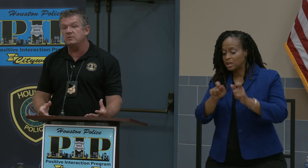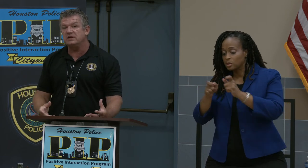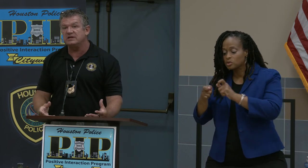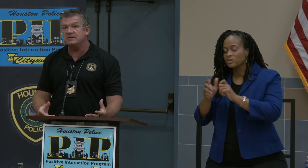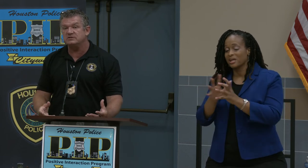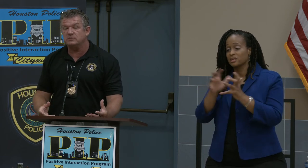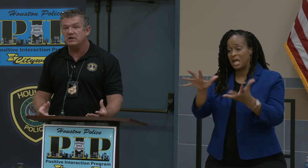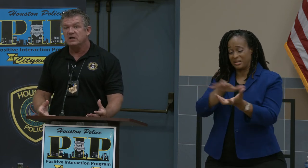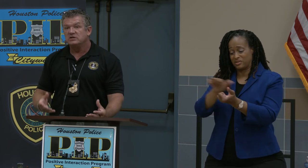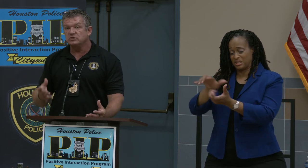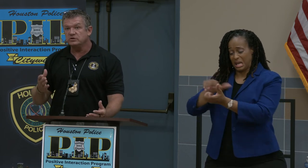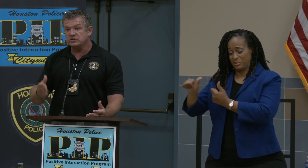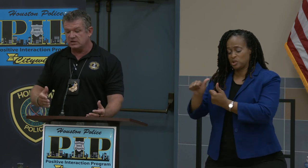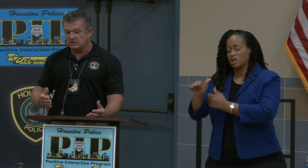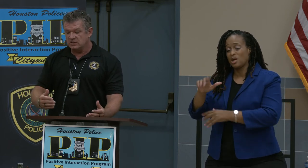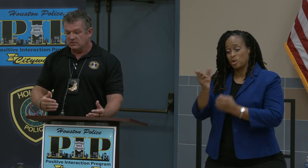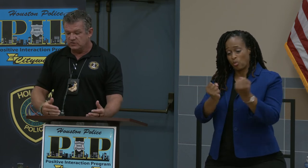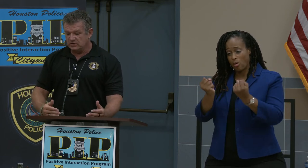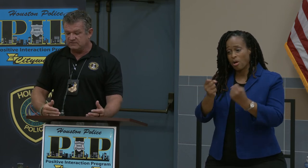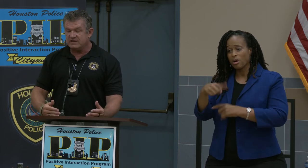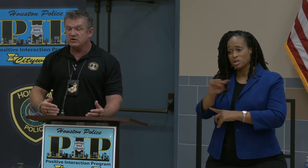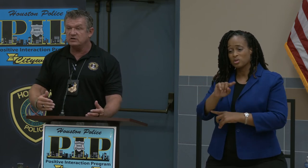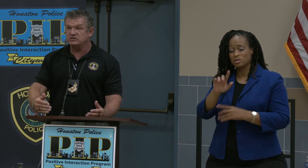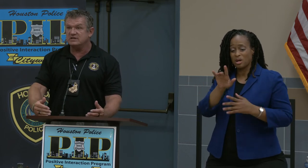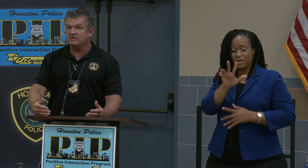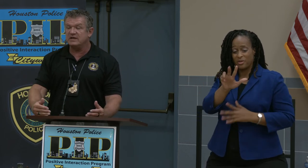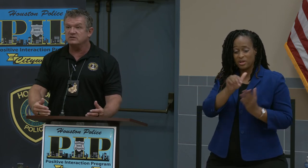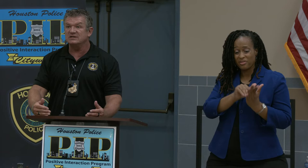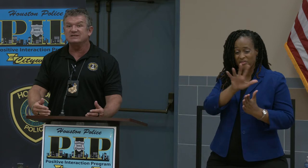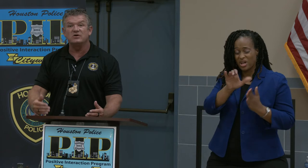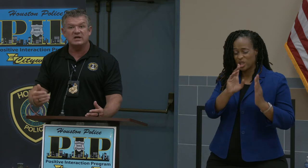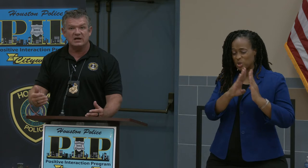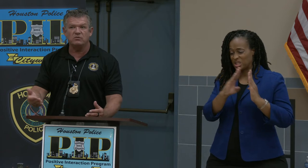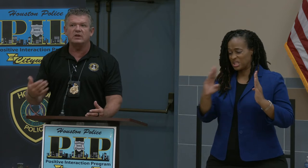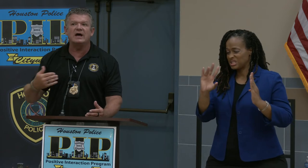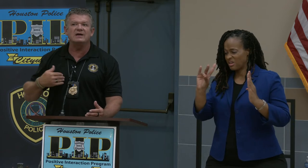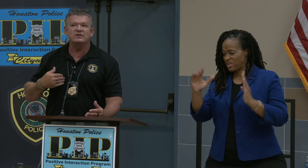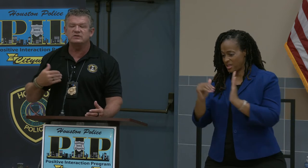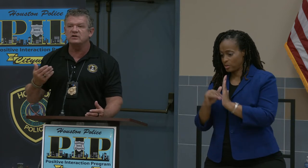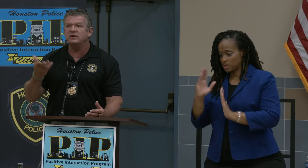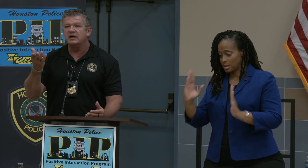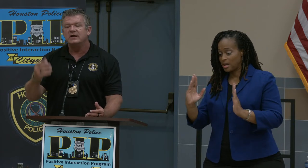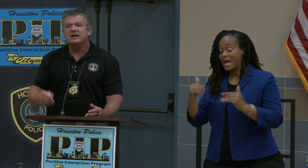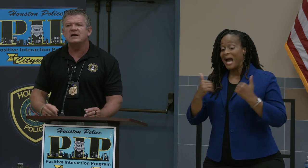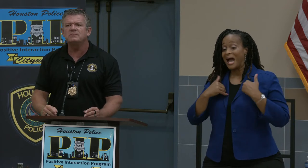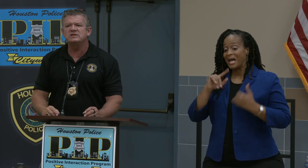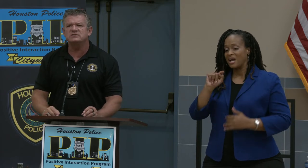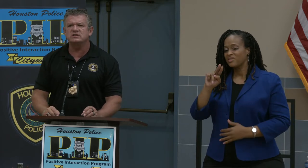bit of damage. So you're talking 3500 to 7,000. Okay, well, I have a Tundra. How much is a